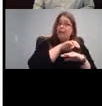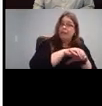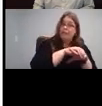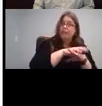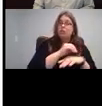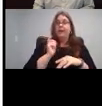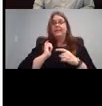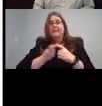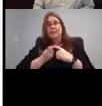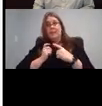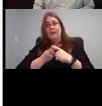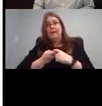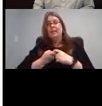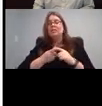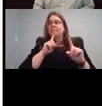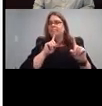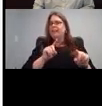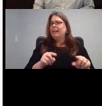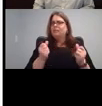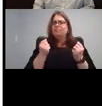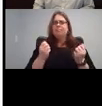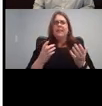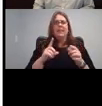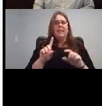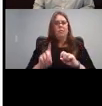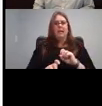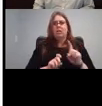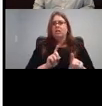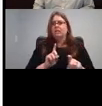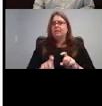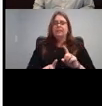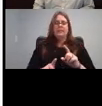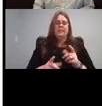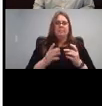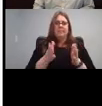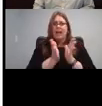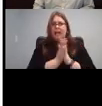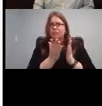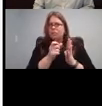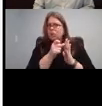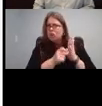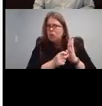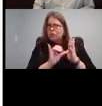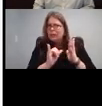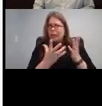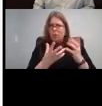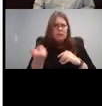And it answers lots of questions, talks about what surgery like how do you make decisions about it? What's